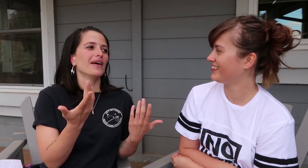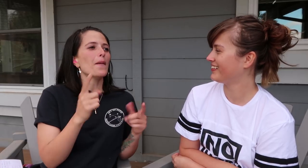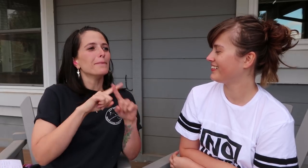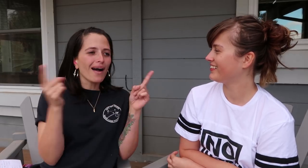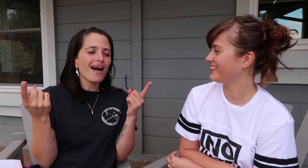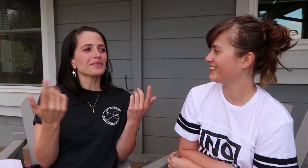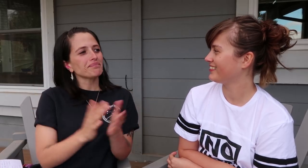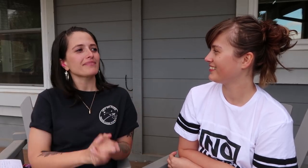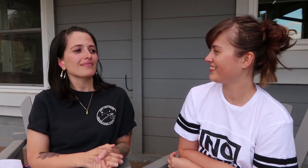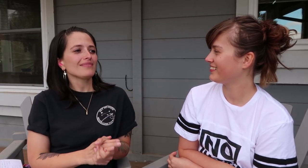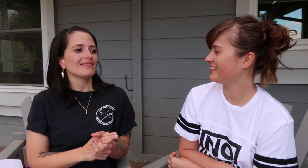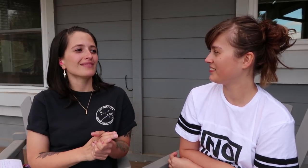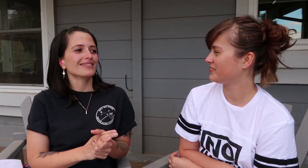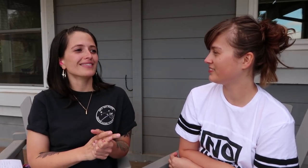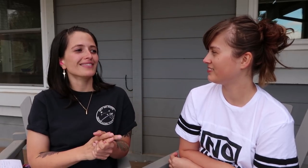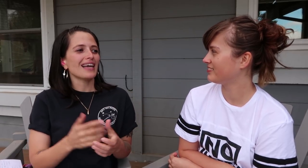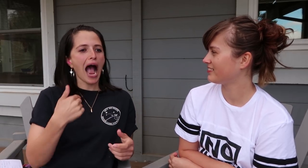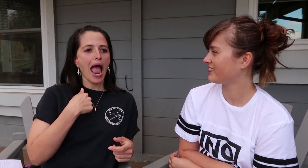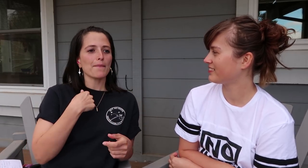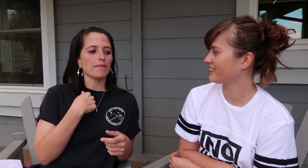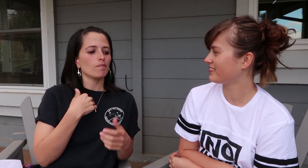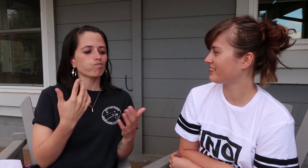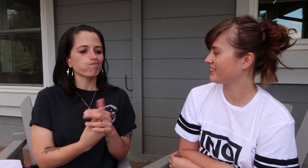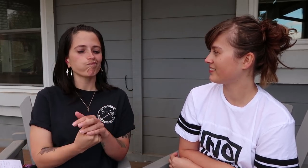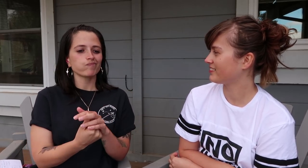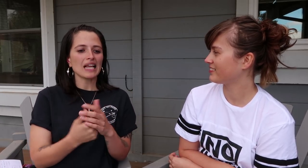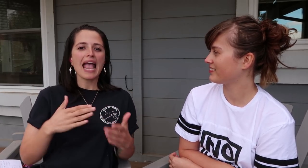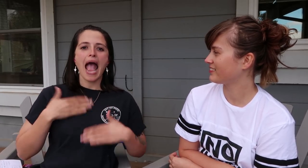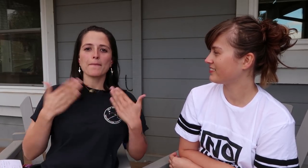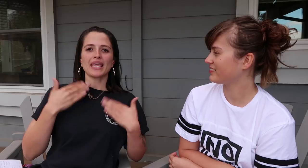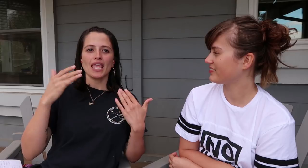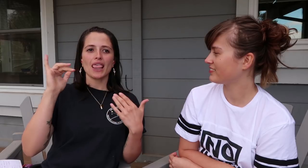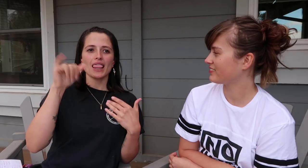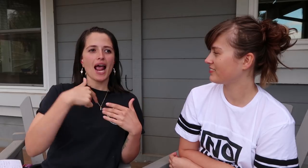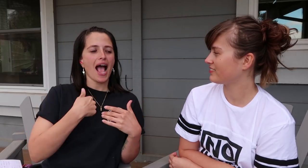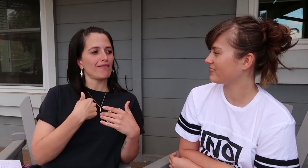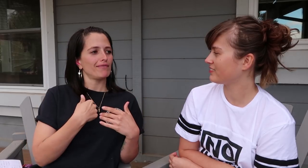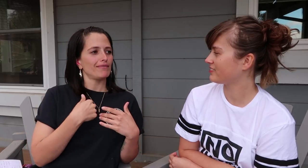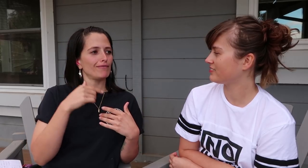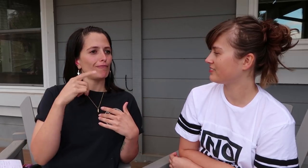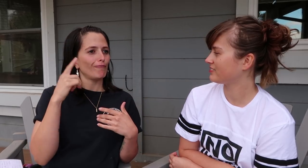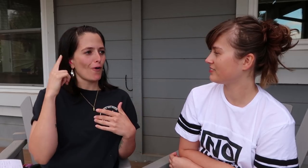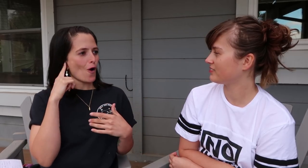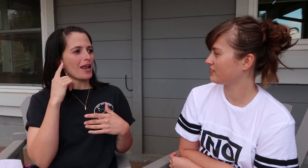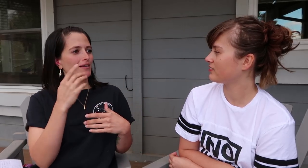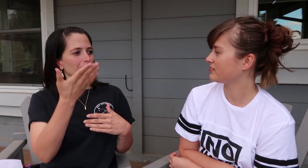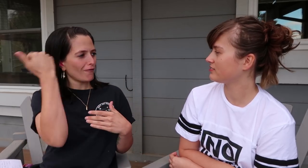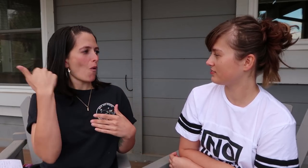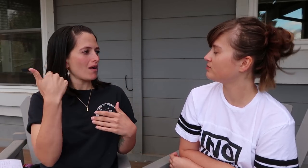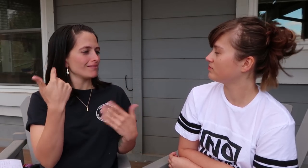But I’m happy that I’ve heard it before.